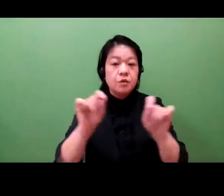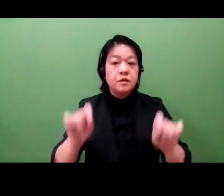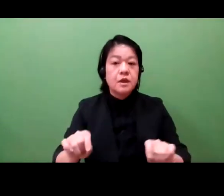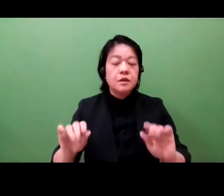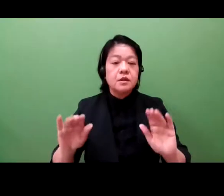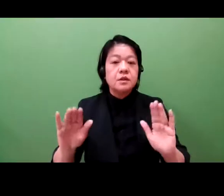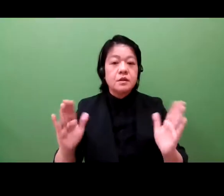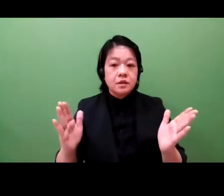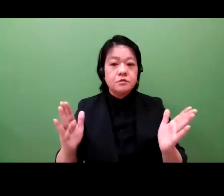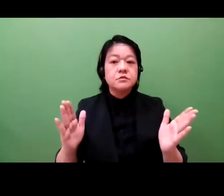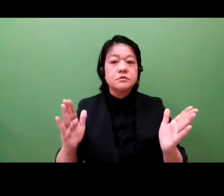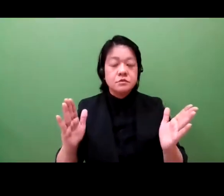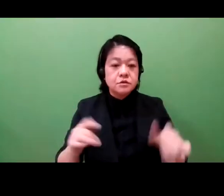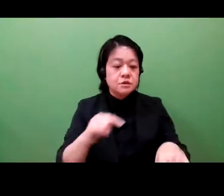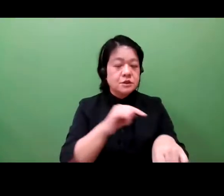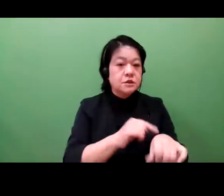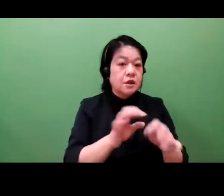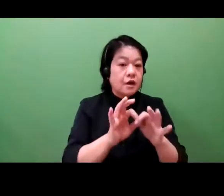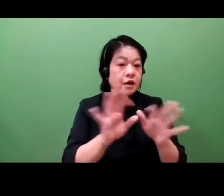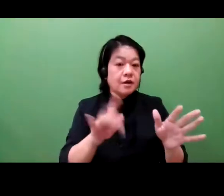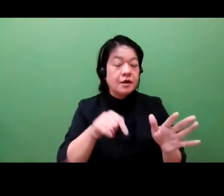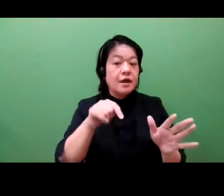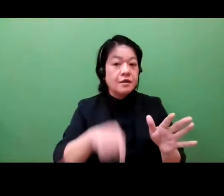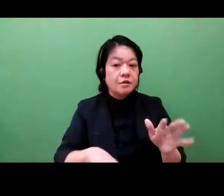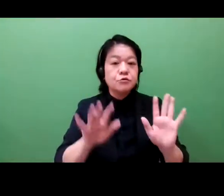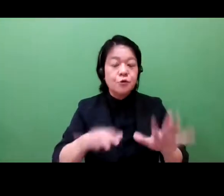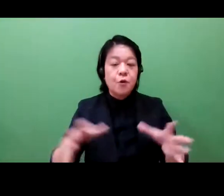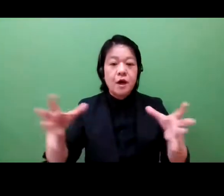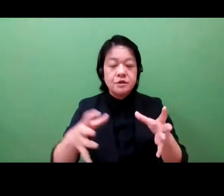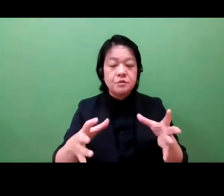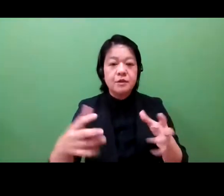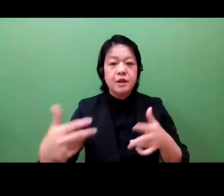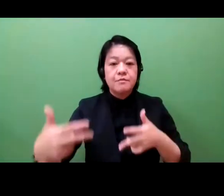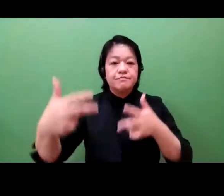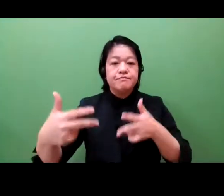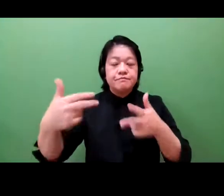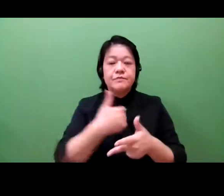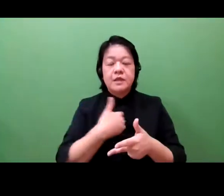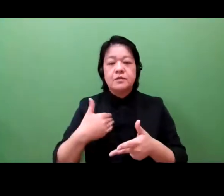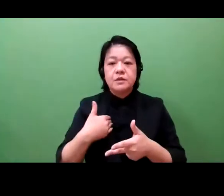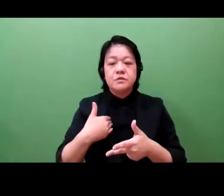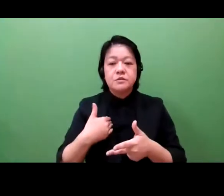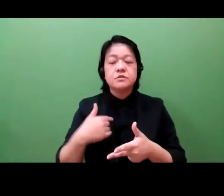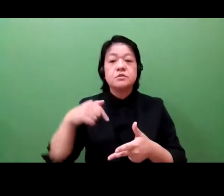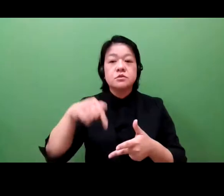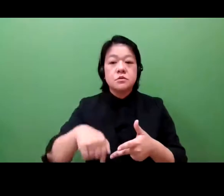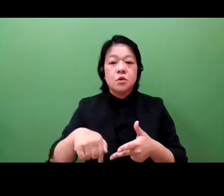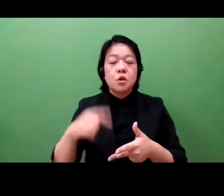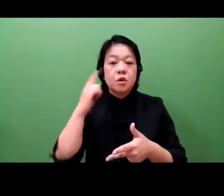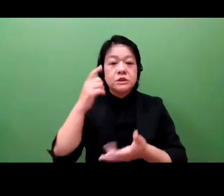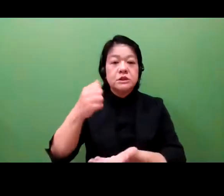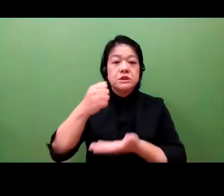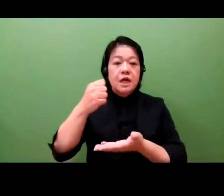In this case, intellectual property isn't only helping us to problem solve. It's opening up new opportunities as well.